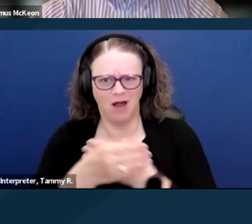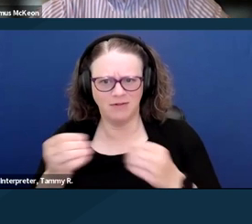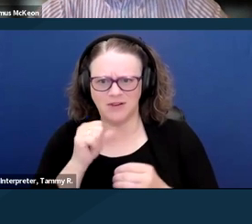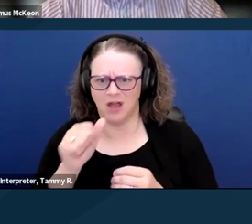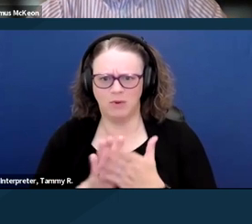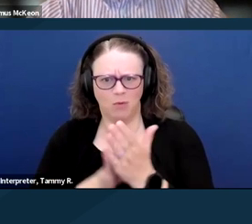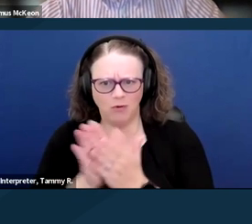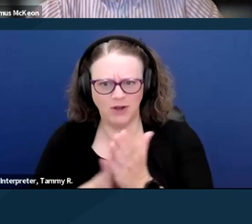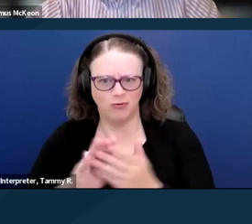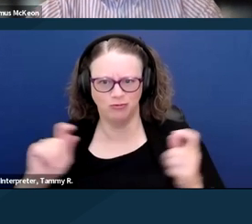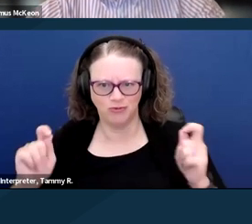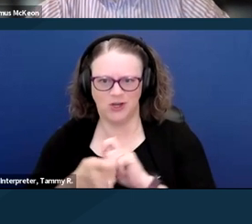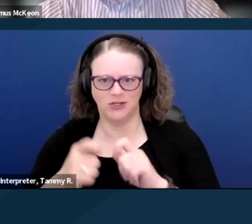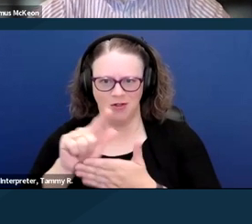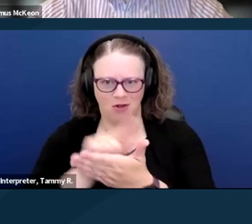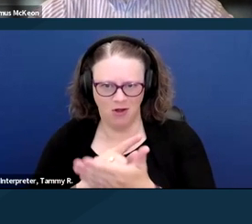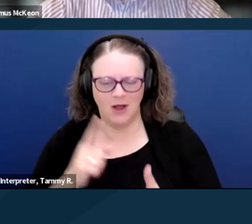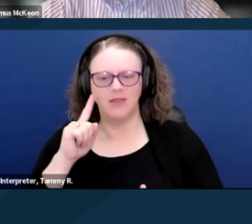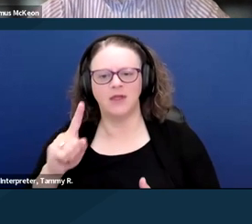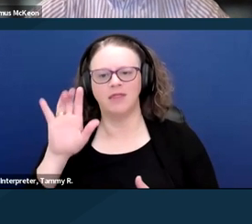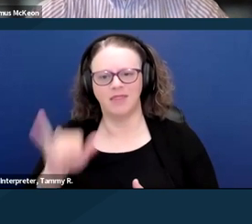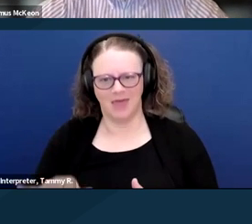And I think that that's the dynamic that we are hoping